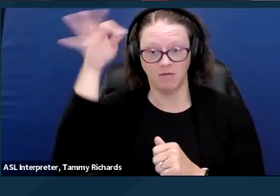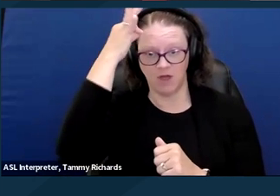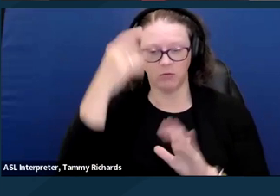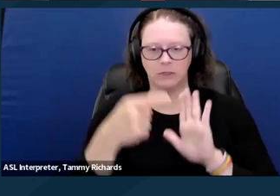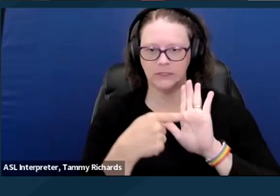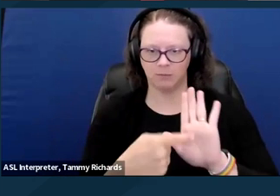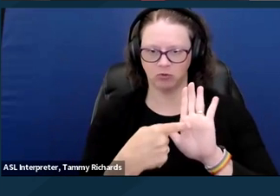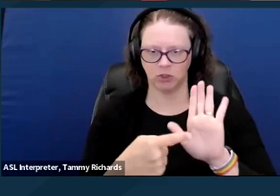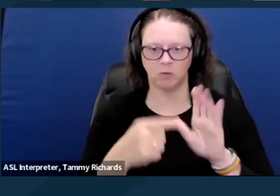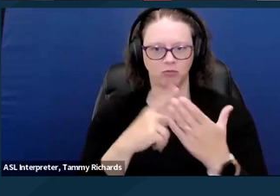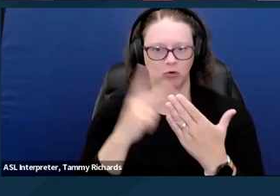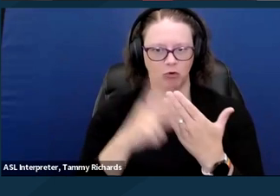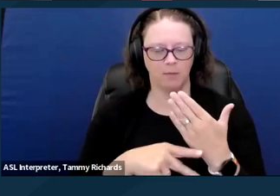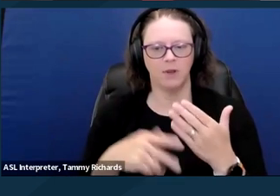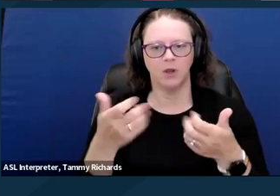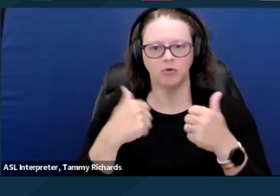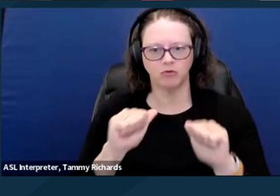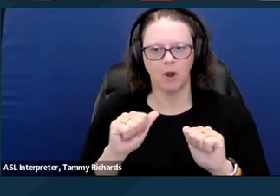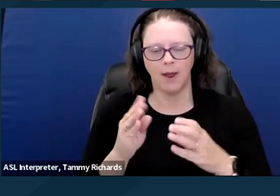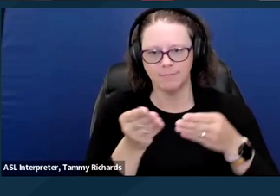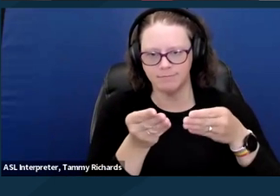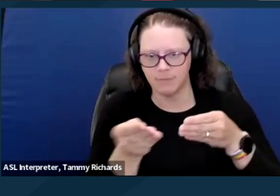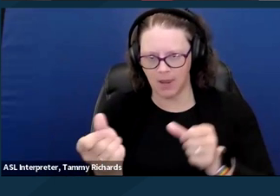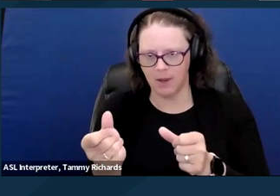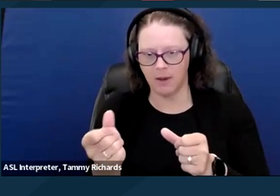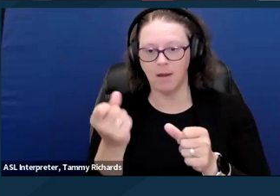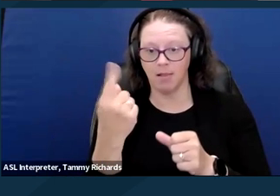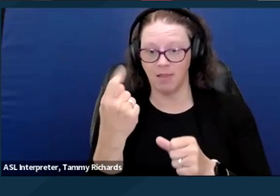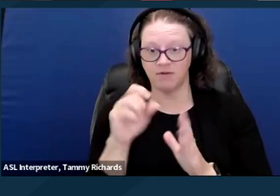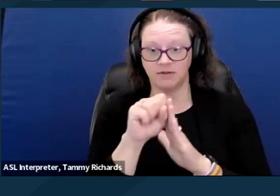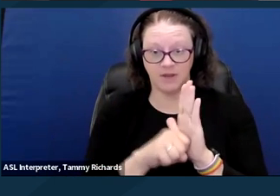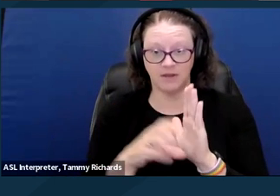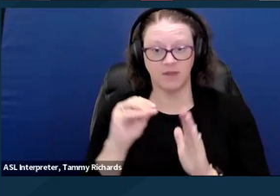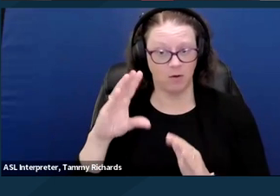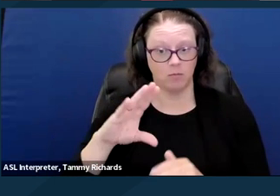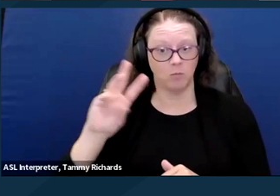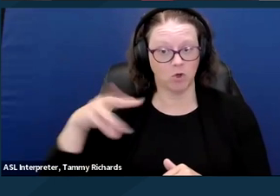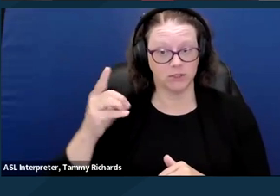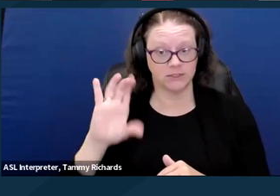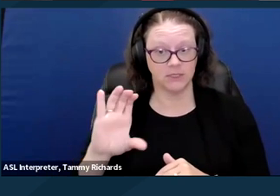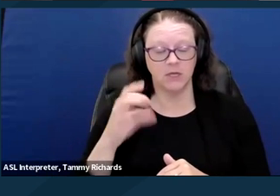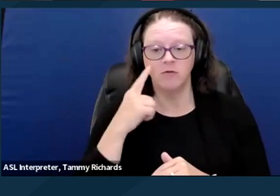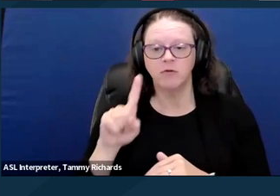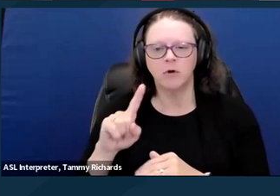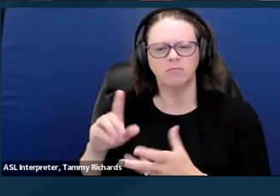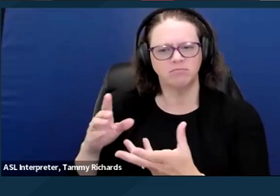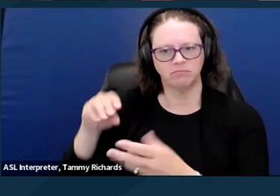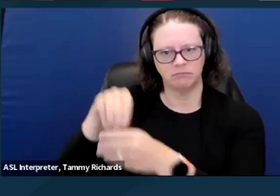tried out reimbursing 11 states and the District of Columbia for inpatient treatment and IMDs.